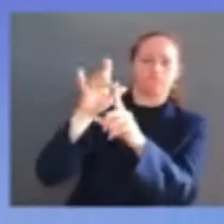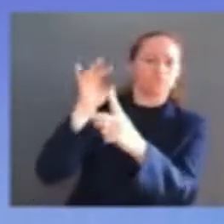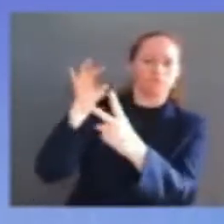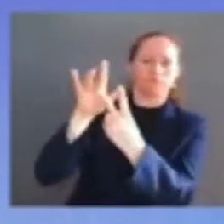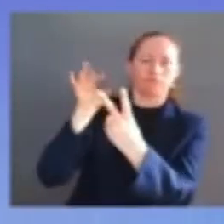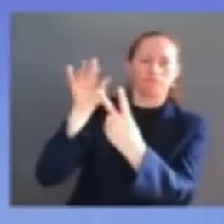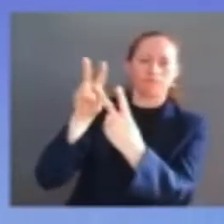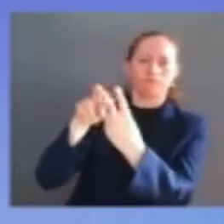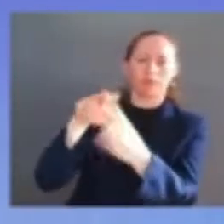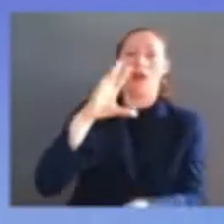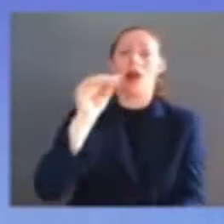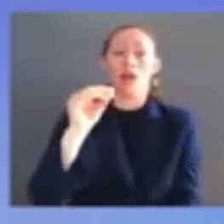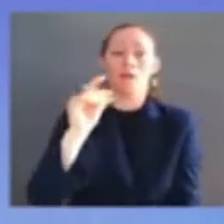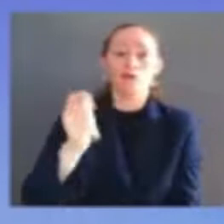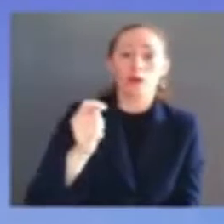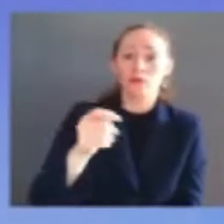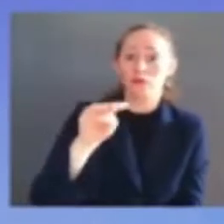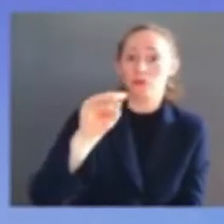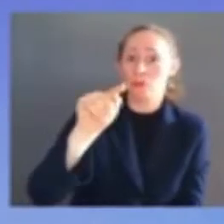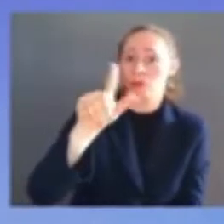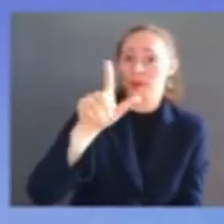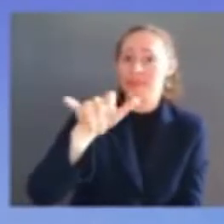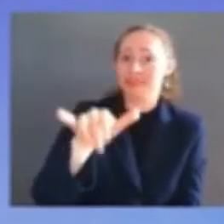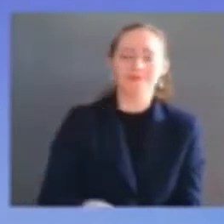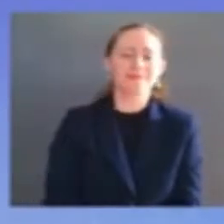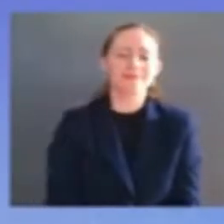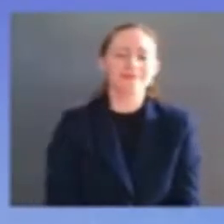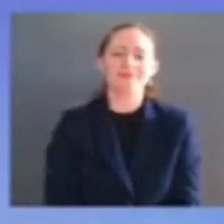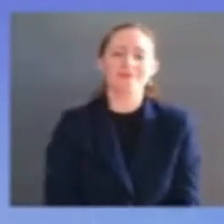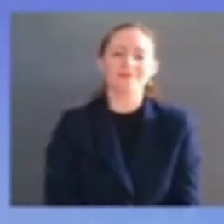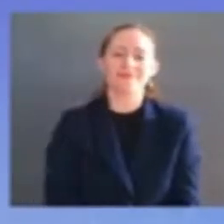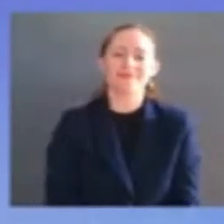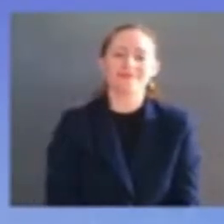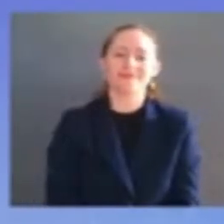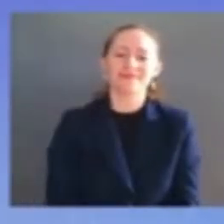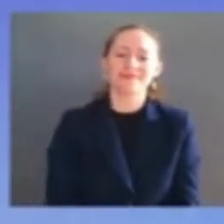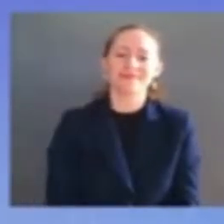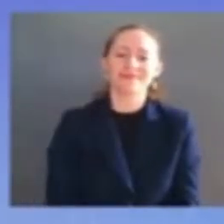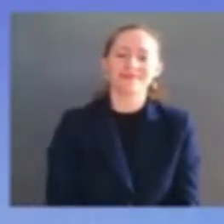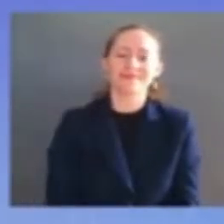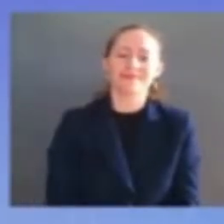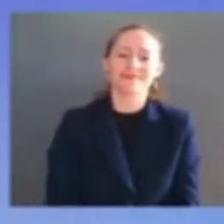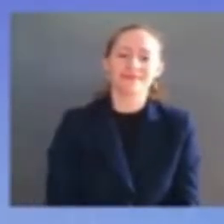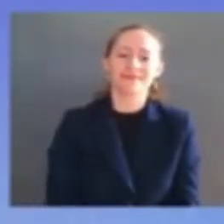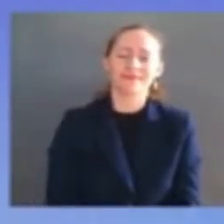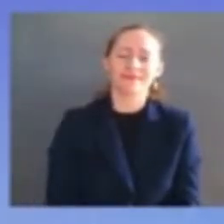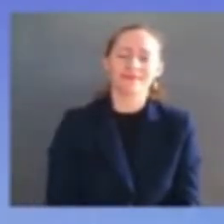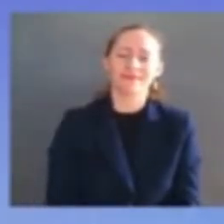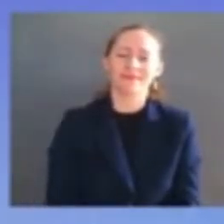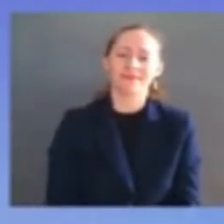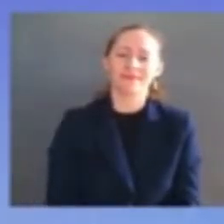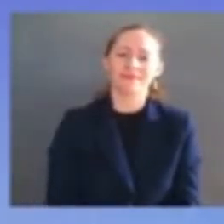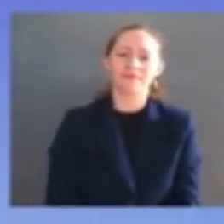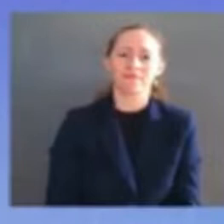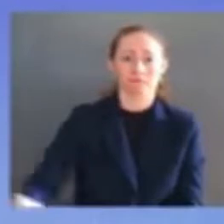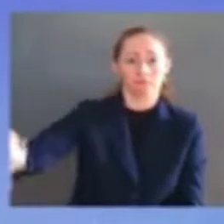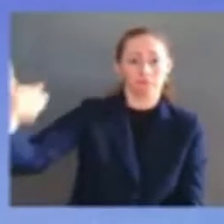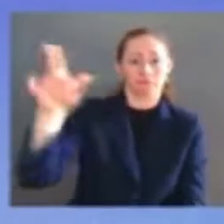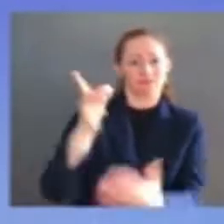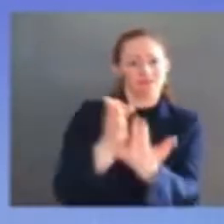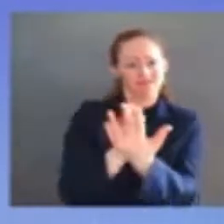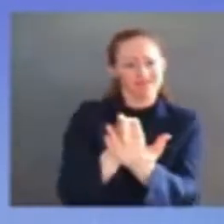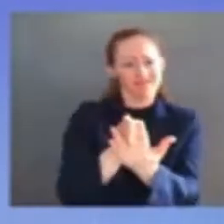they and so many others did the heavy lifting that made this day possible and for all of the talk of